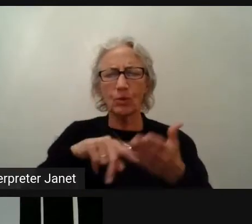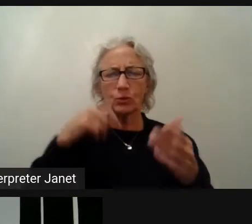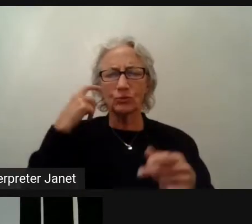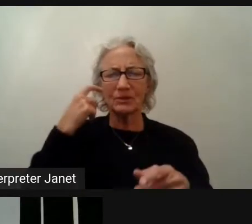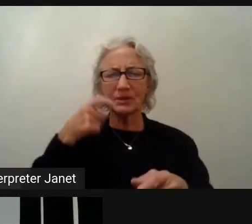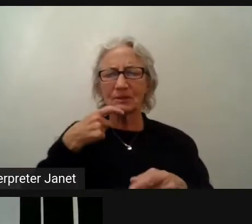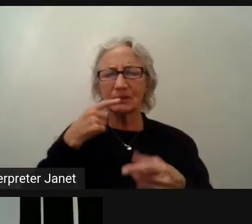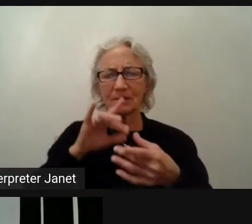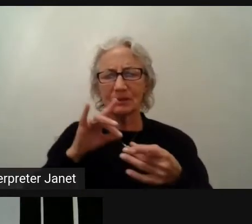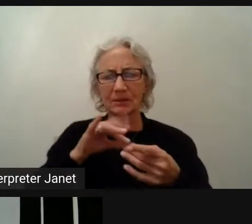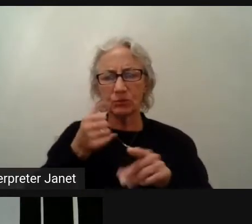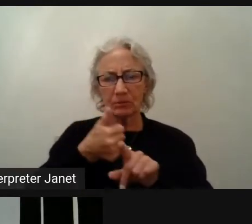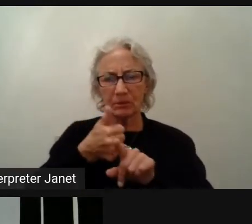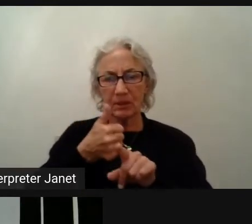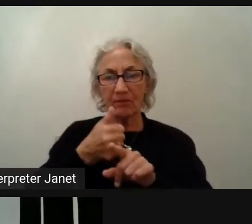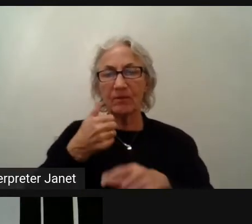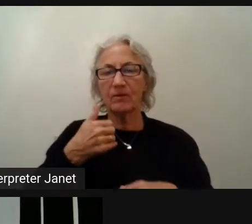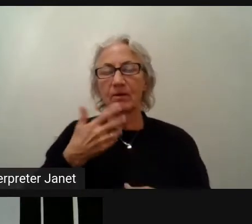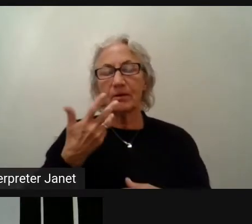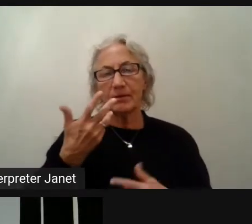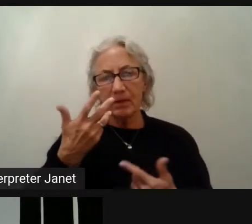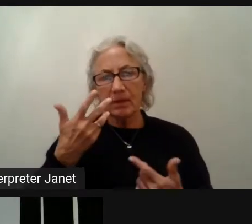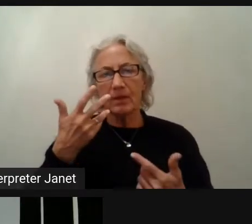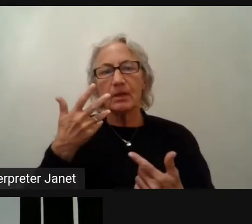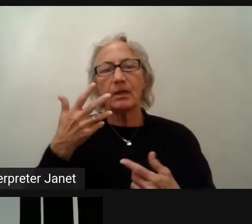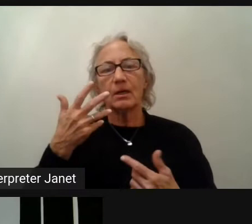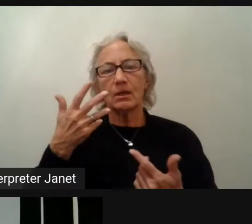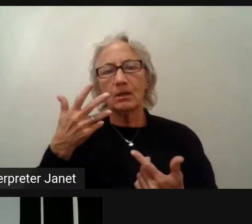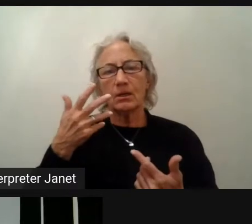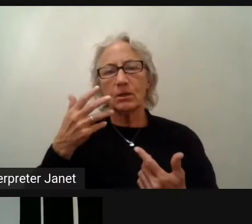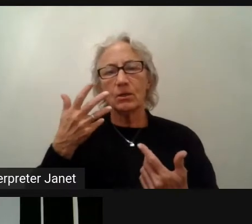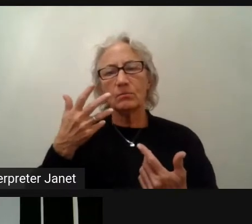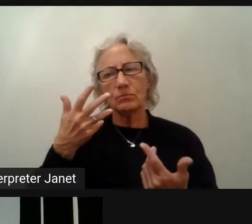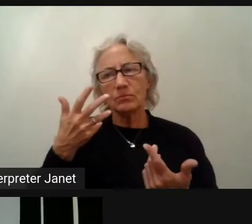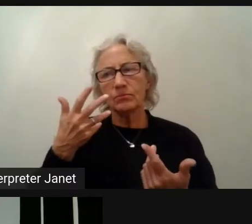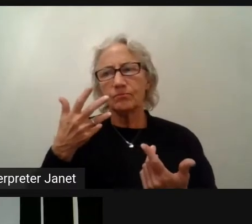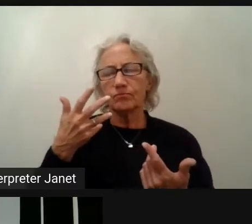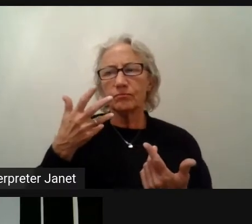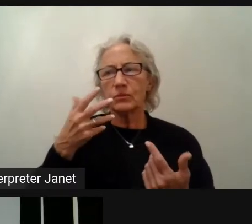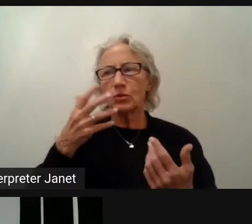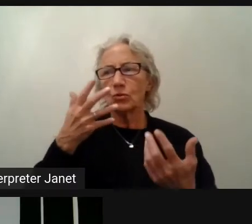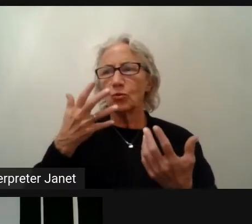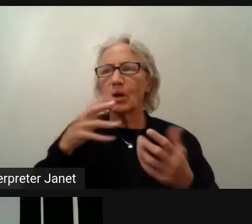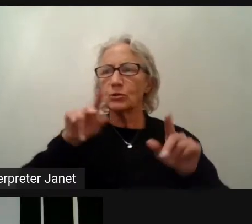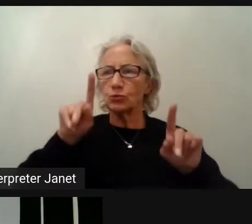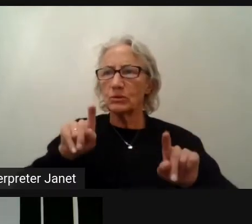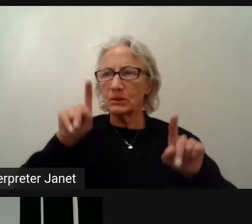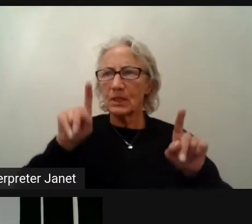and at some point, someone, tells you, "Now we are testing it." You're like, "Oh, god, what to do now.